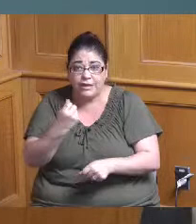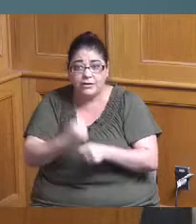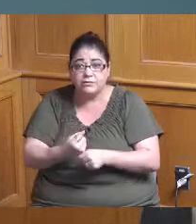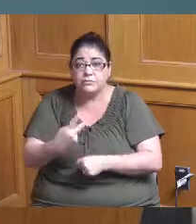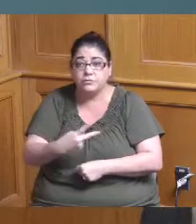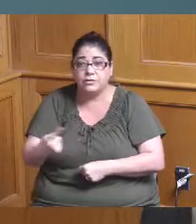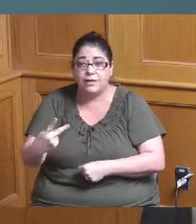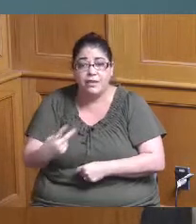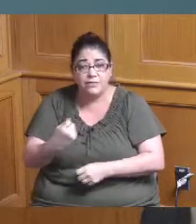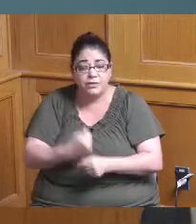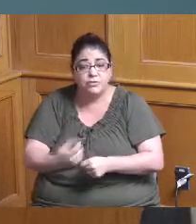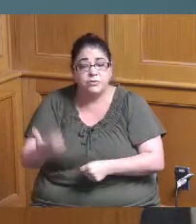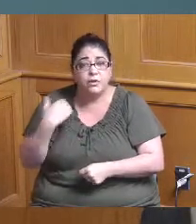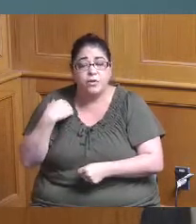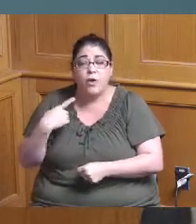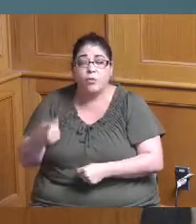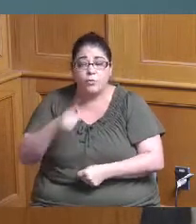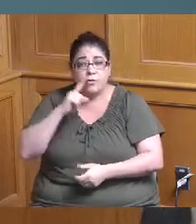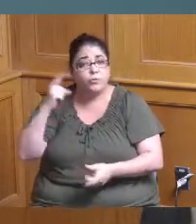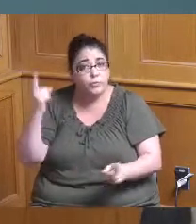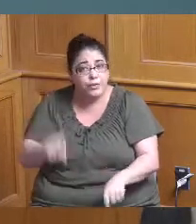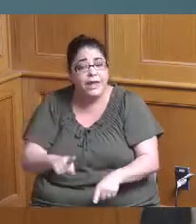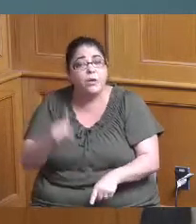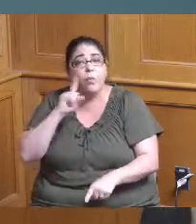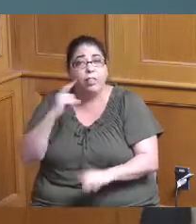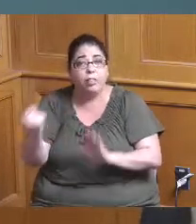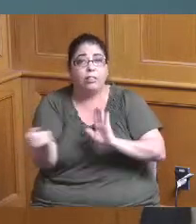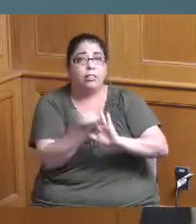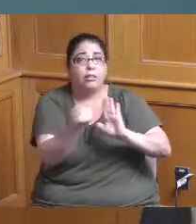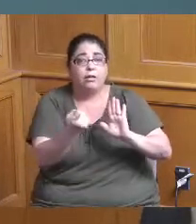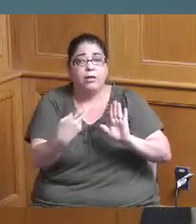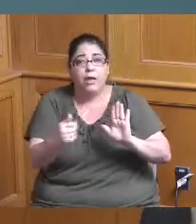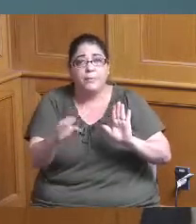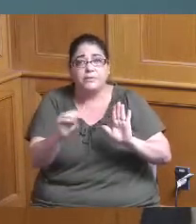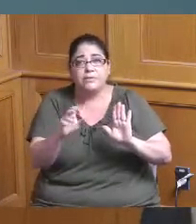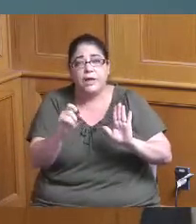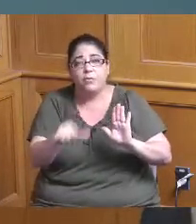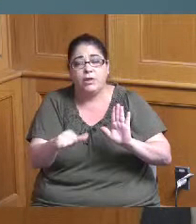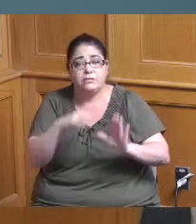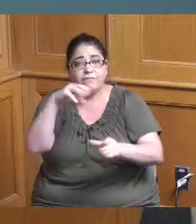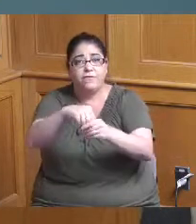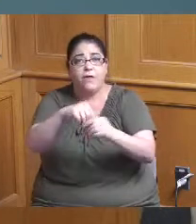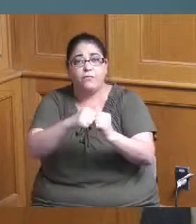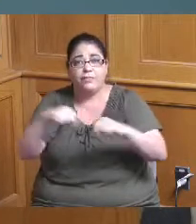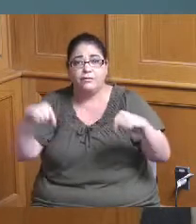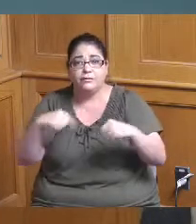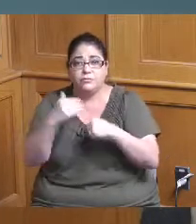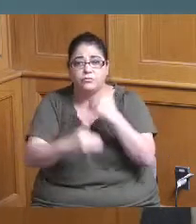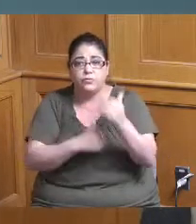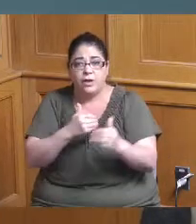show some indication that Hamilton County is involved in this process and you are going to